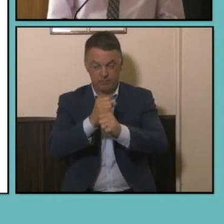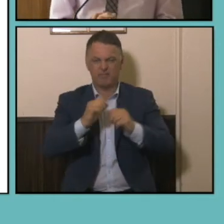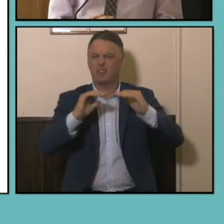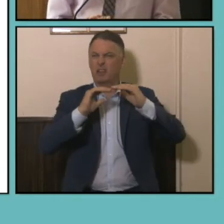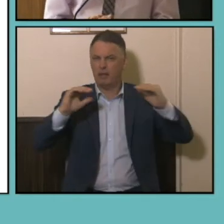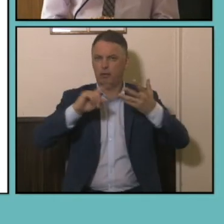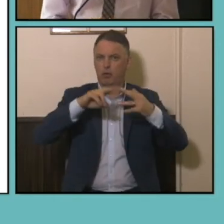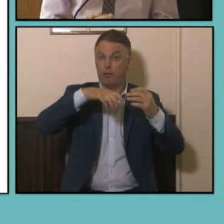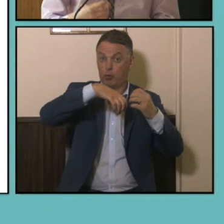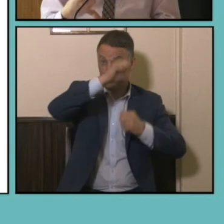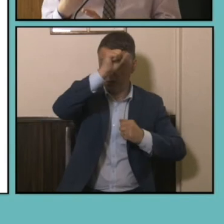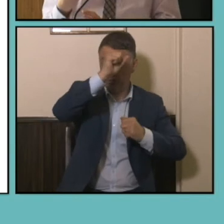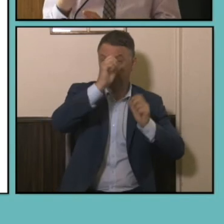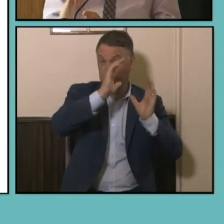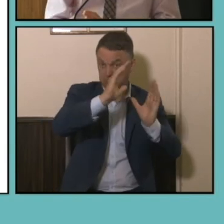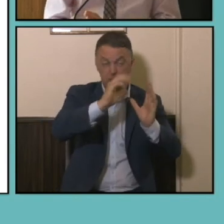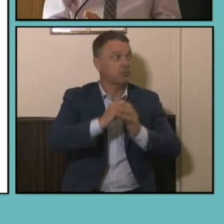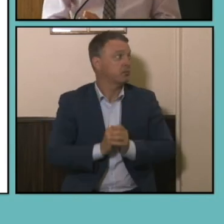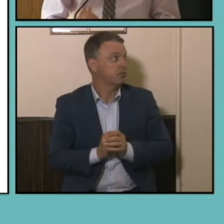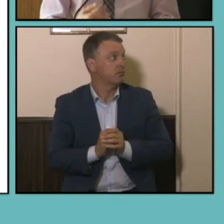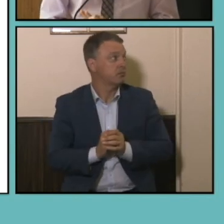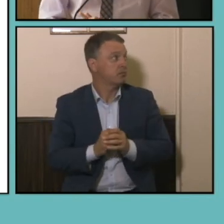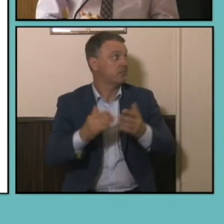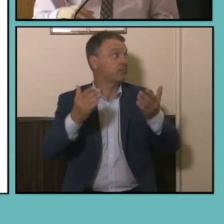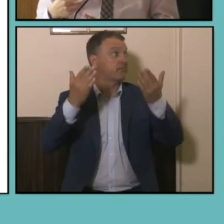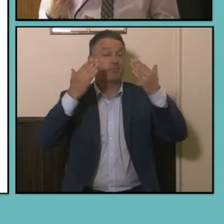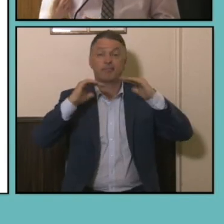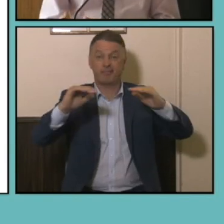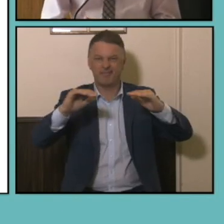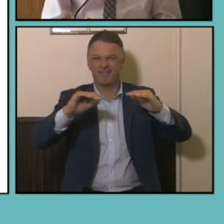you've got percent employed in the middle and then you've got personal